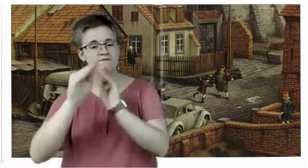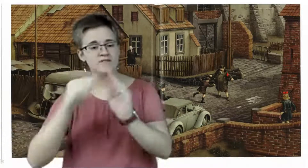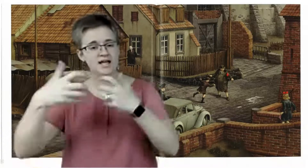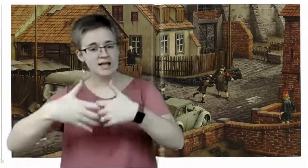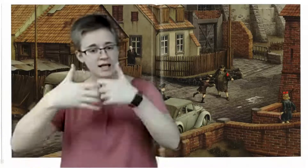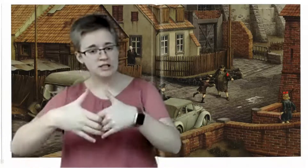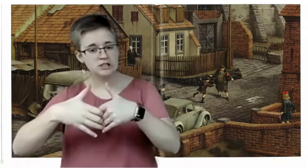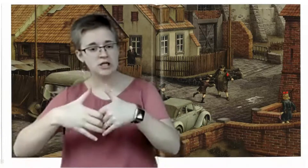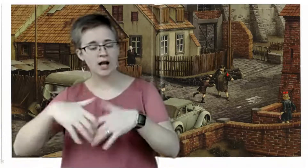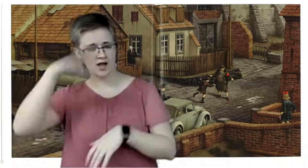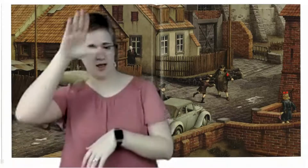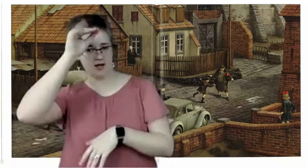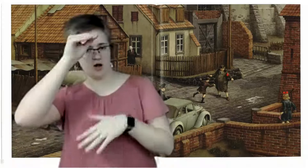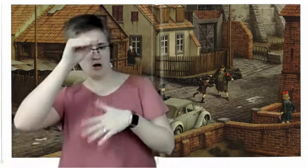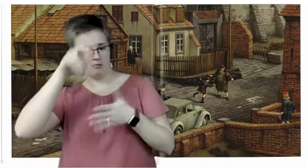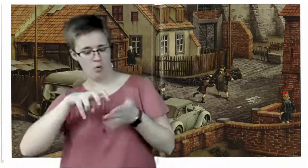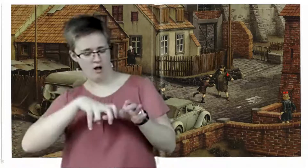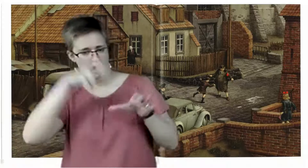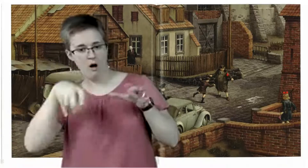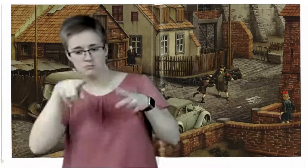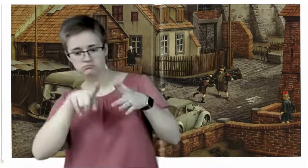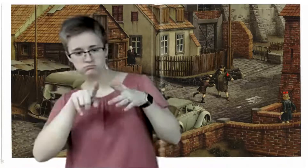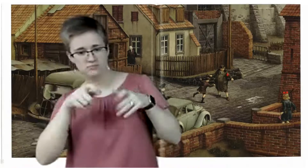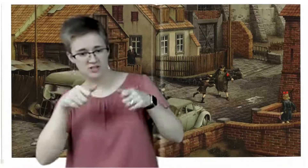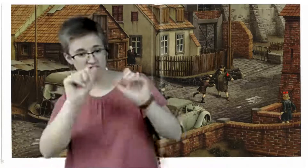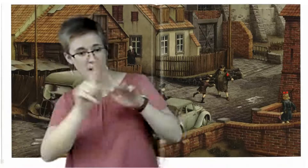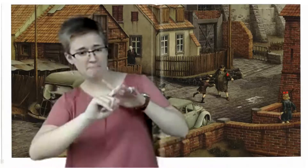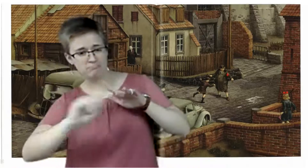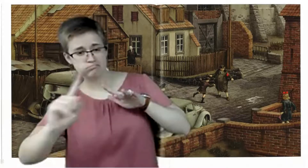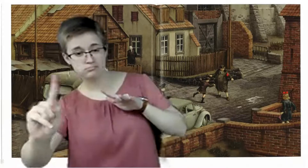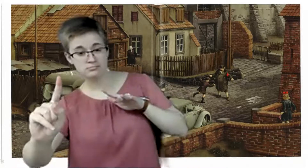A little boy jumped from the back of the truck and tried to run away.